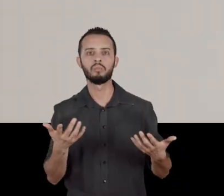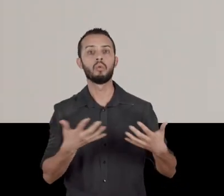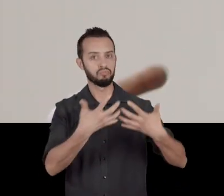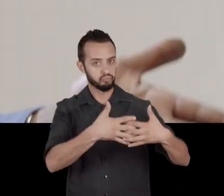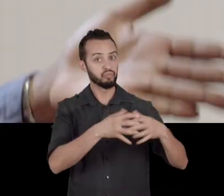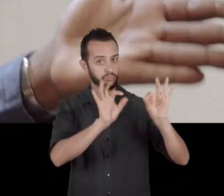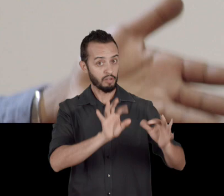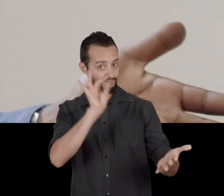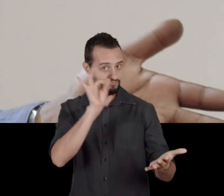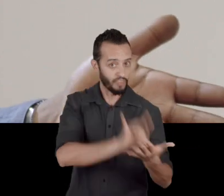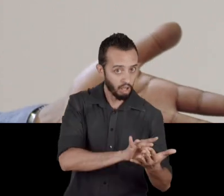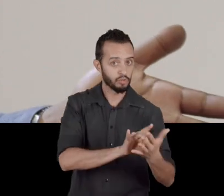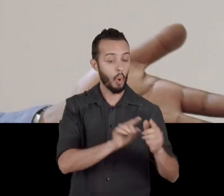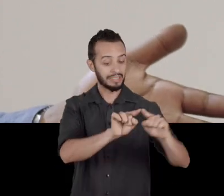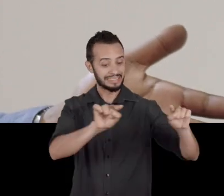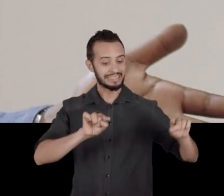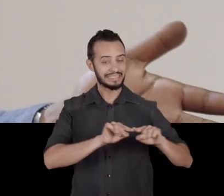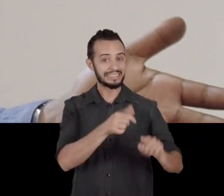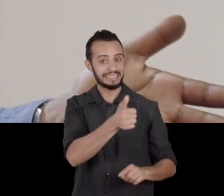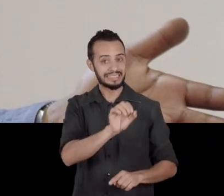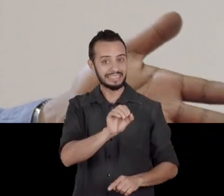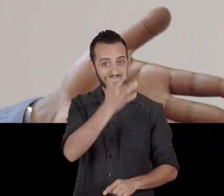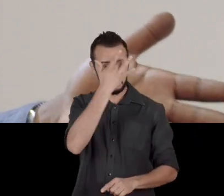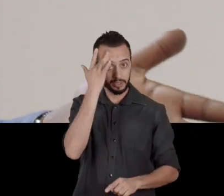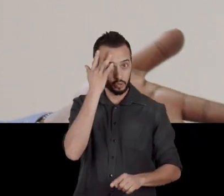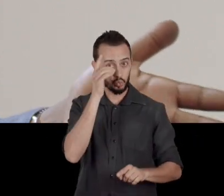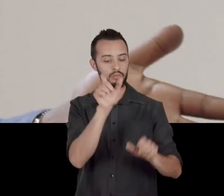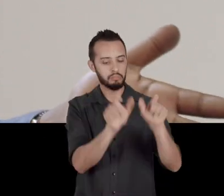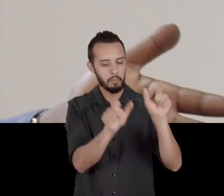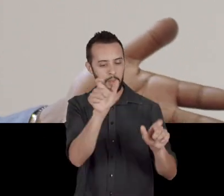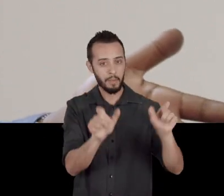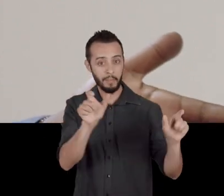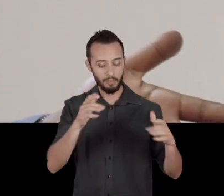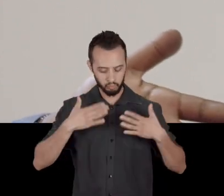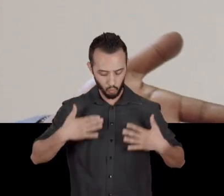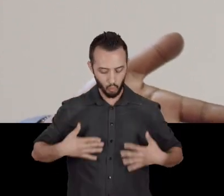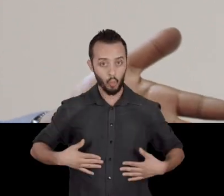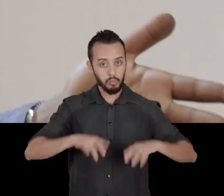You put 10 people in this room, they're all physically different from one another,